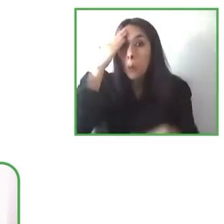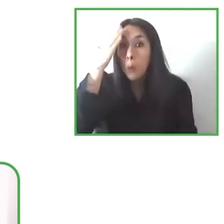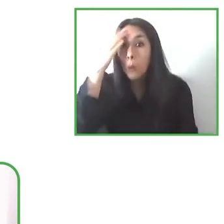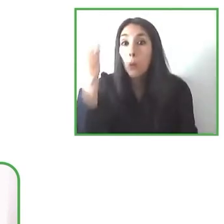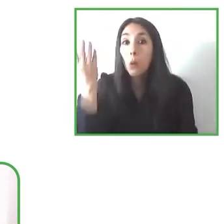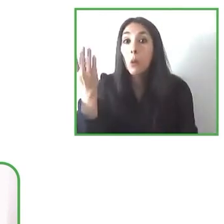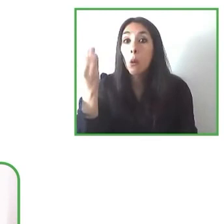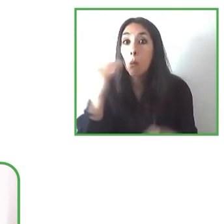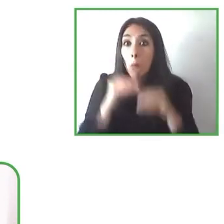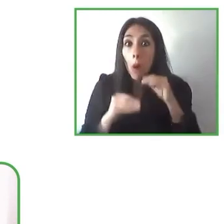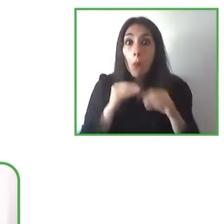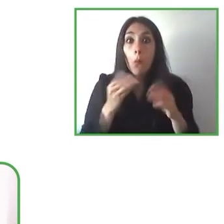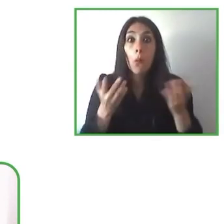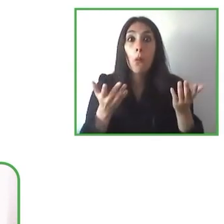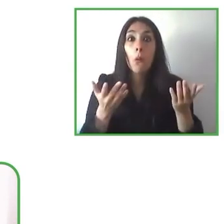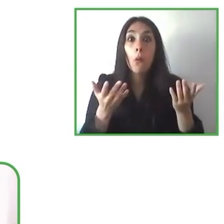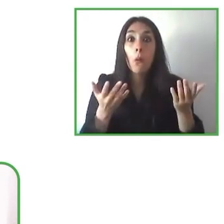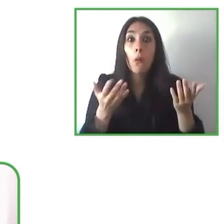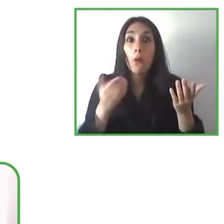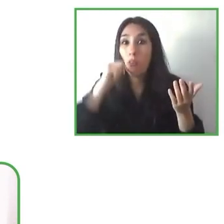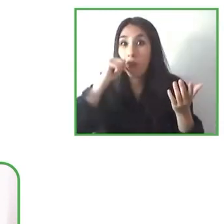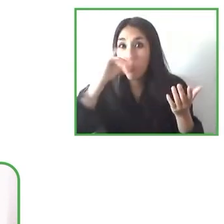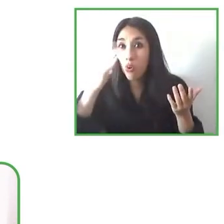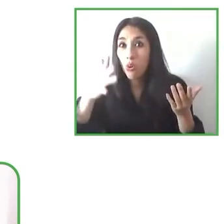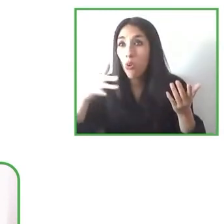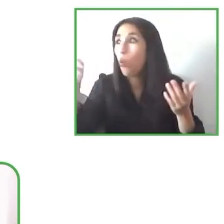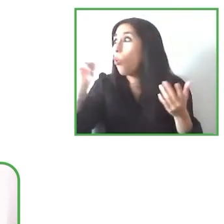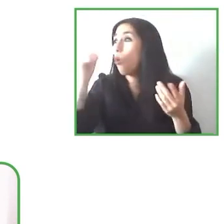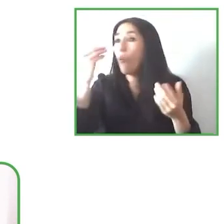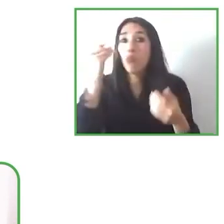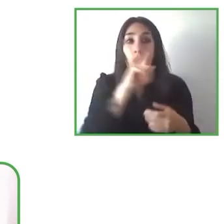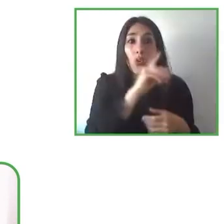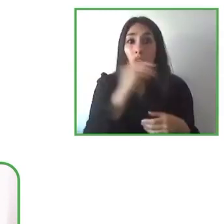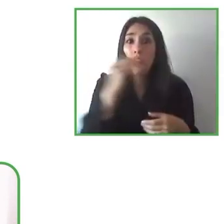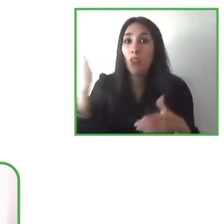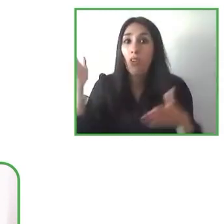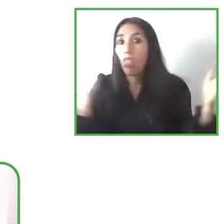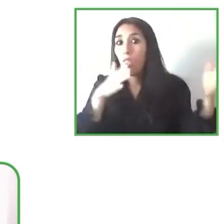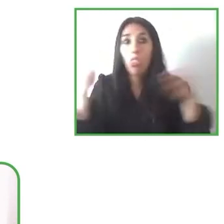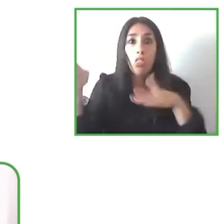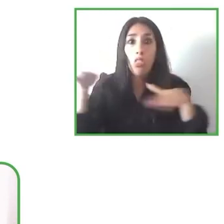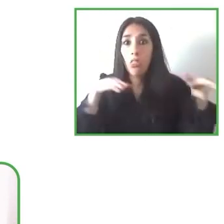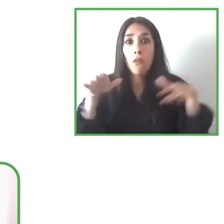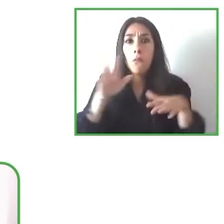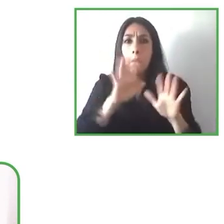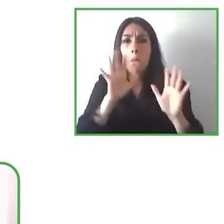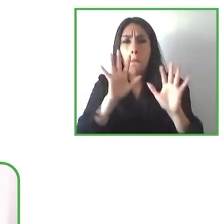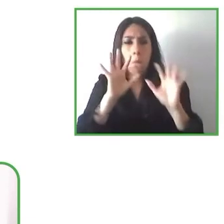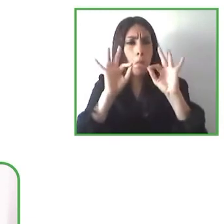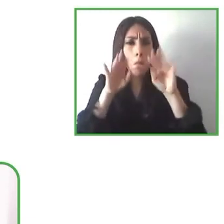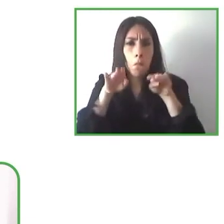that we have seen it's something that we see on a daily basis that need a solution. And